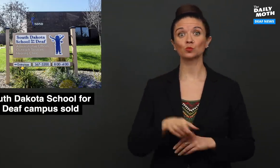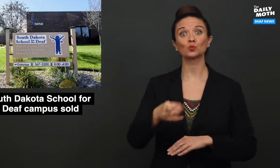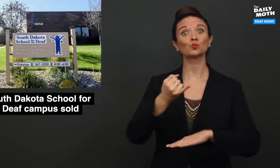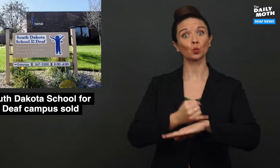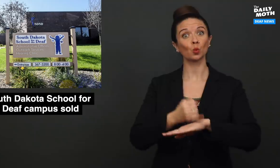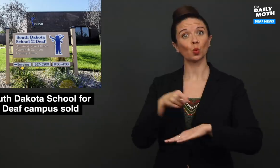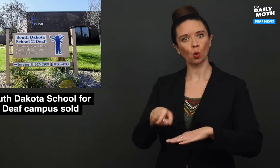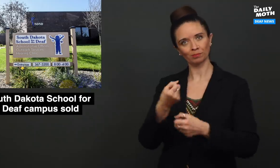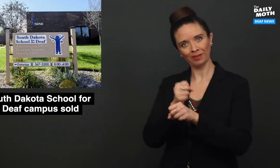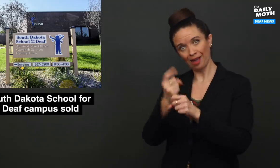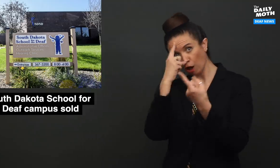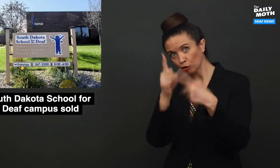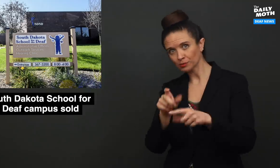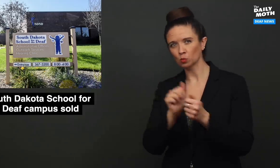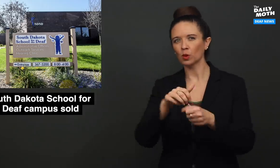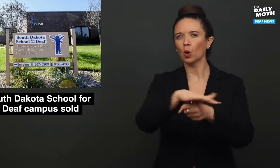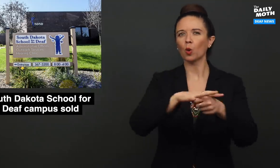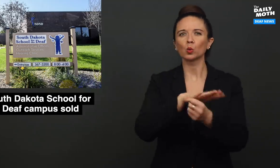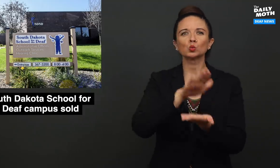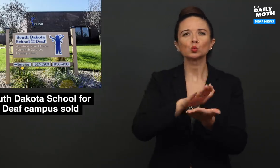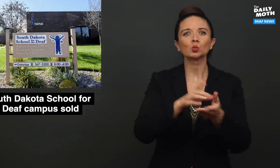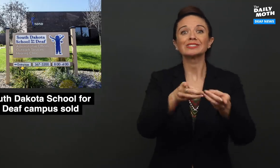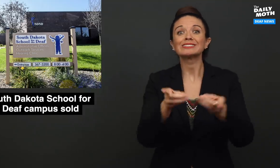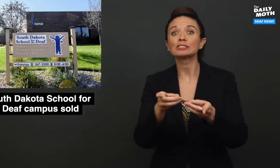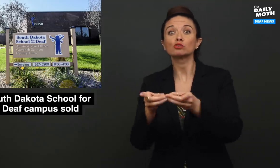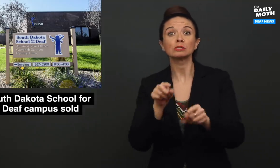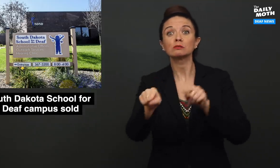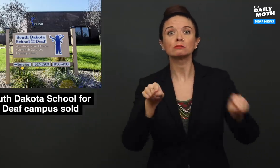The school made agreements with local school districts